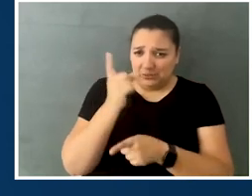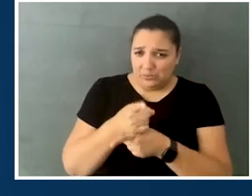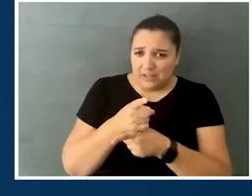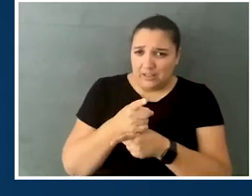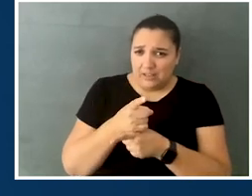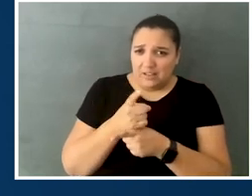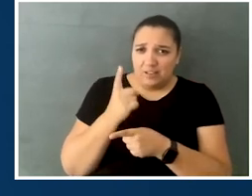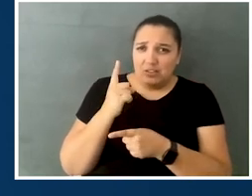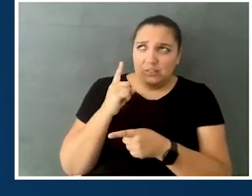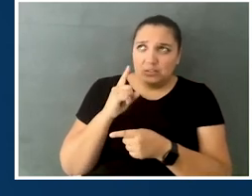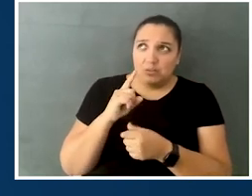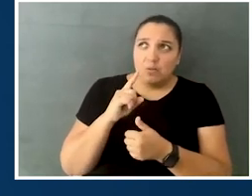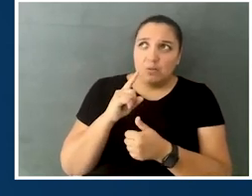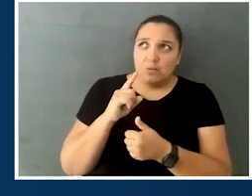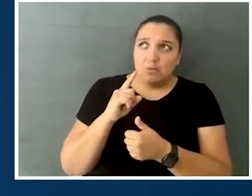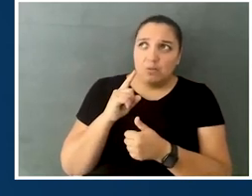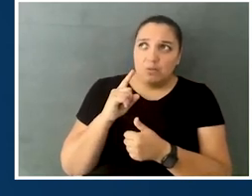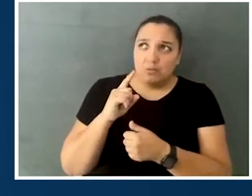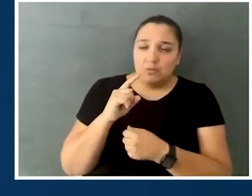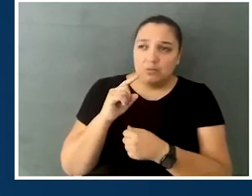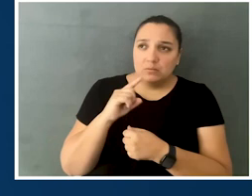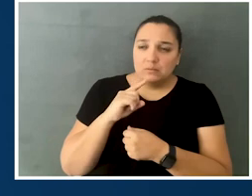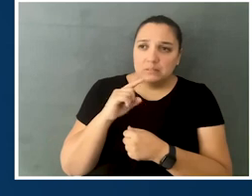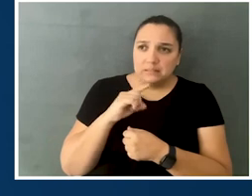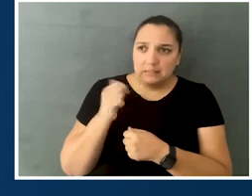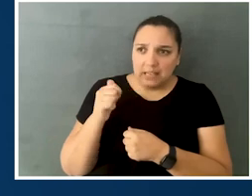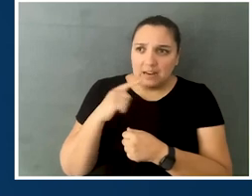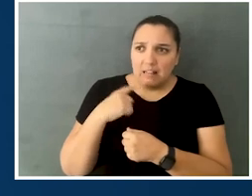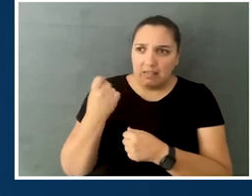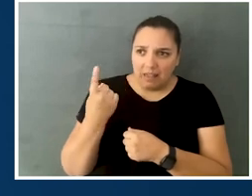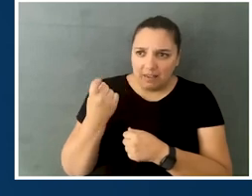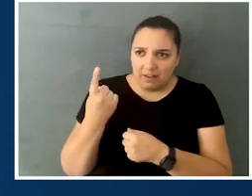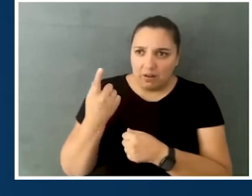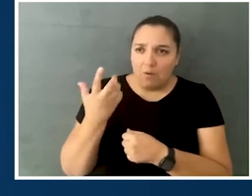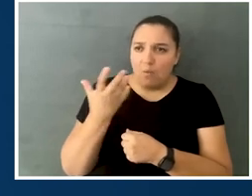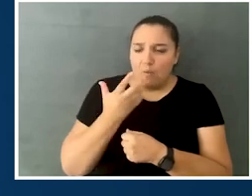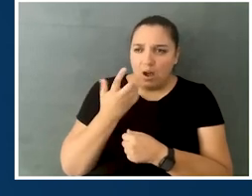So, it's like 10 or 11 years old, and I'm just thinking, oh my gosh, at 10 or 11 years old,